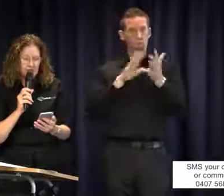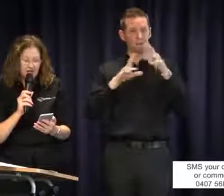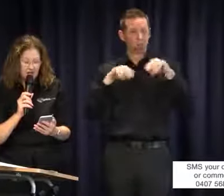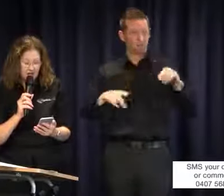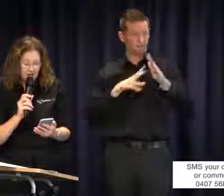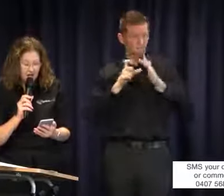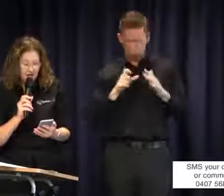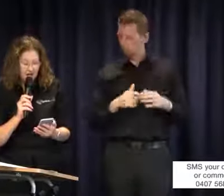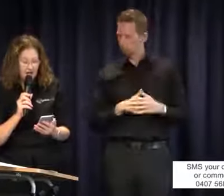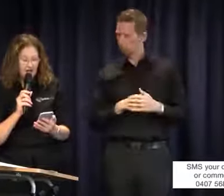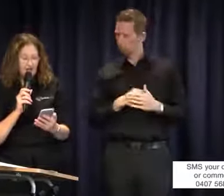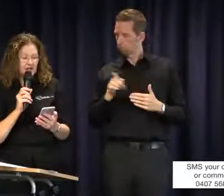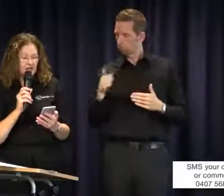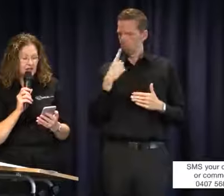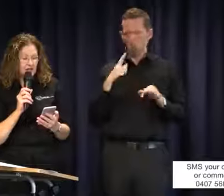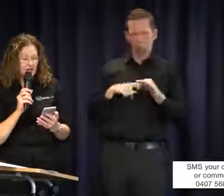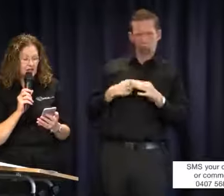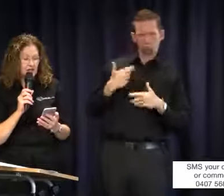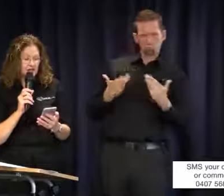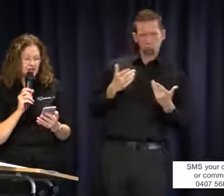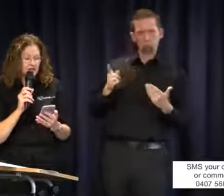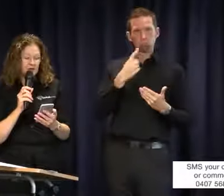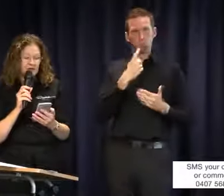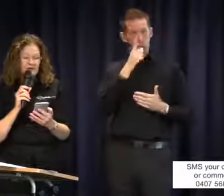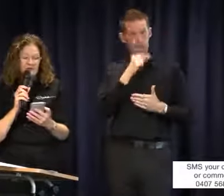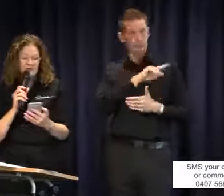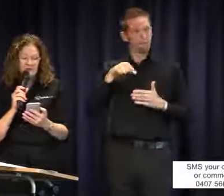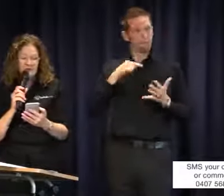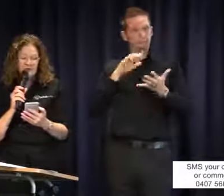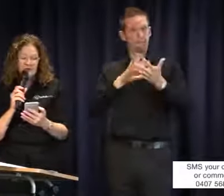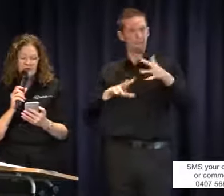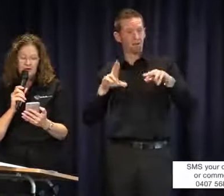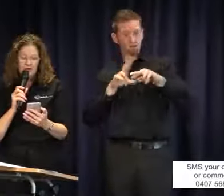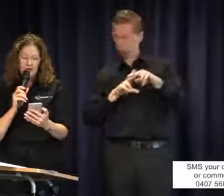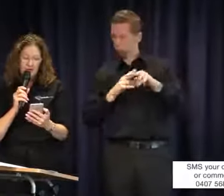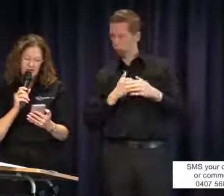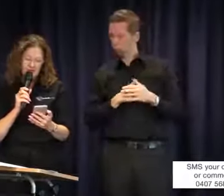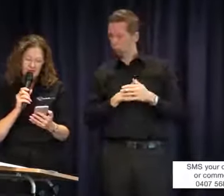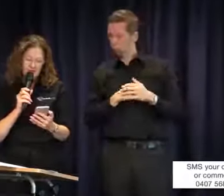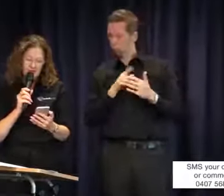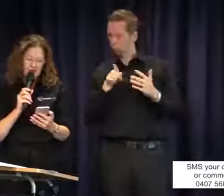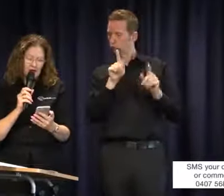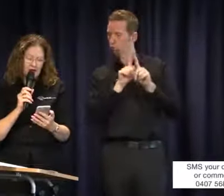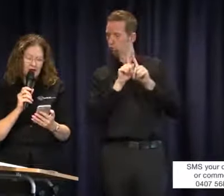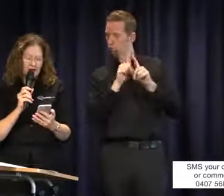for myself, is there any chance for parents to change the words for the legal rights and